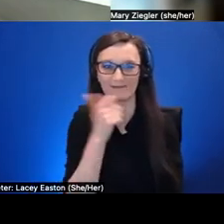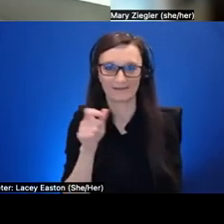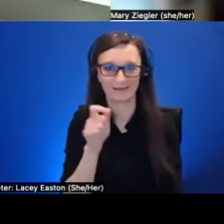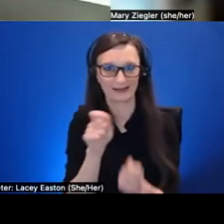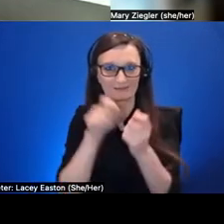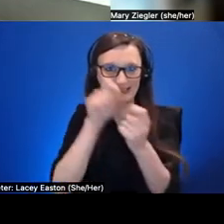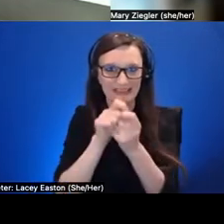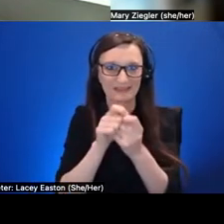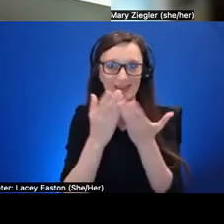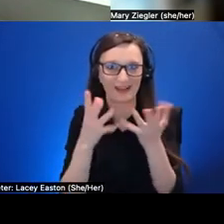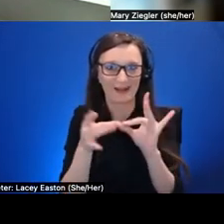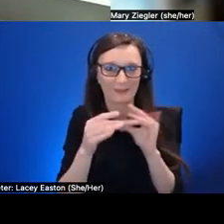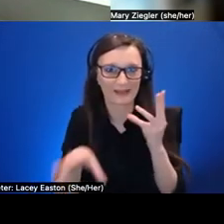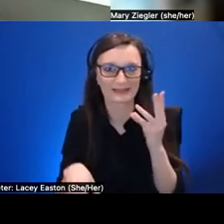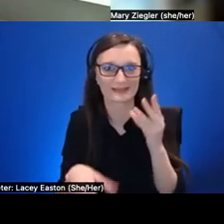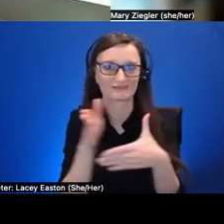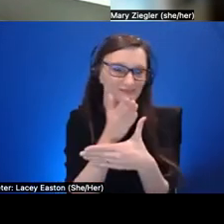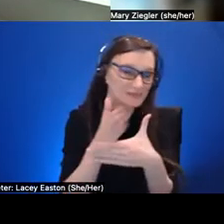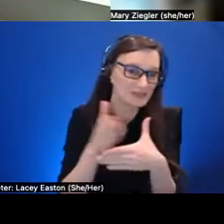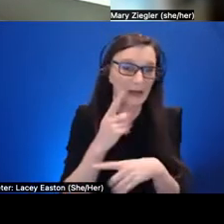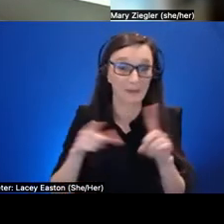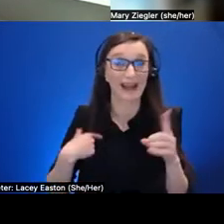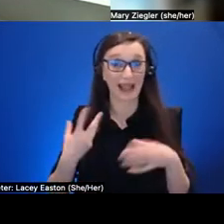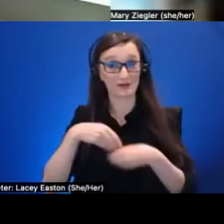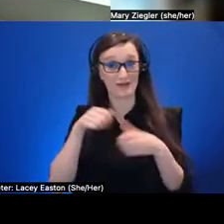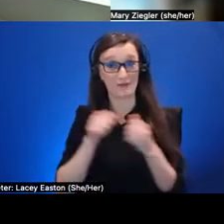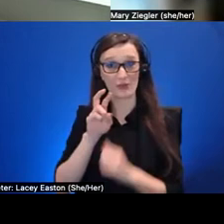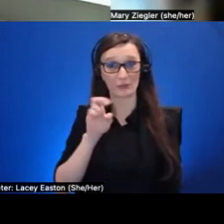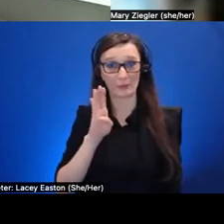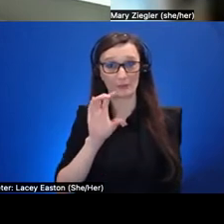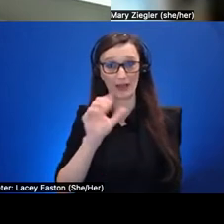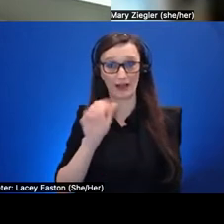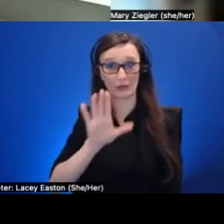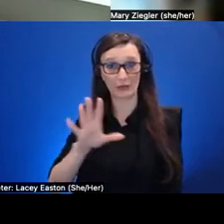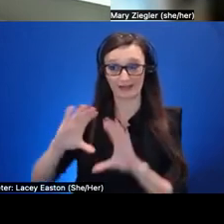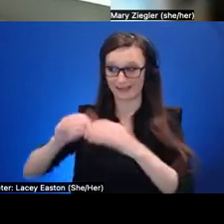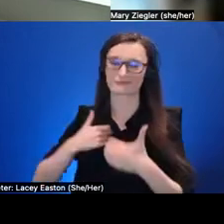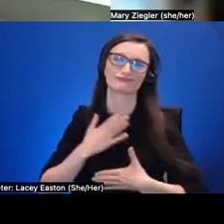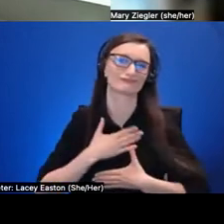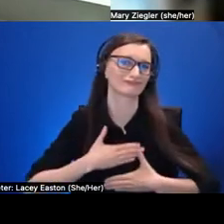really enjoyed it a lot um i think for me i really struggle to make the connection between that